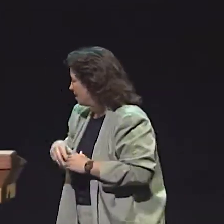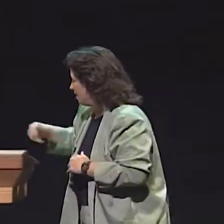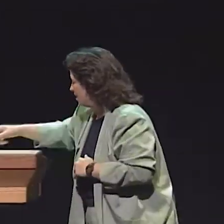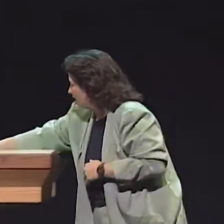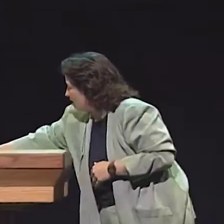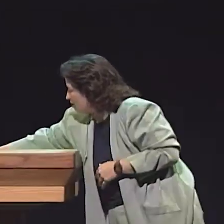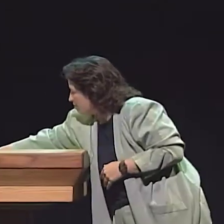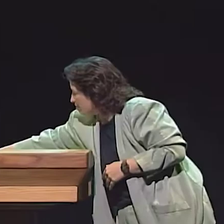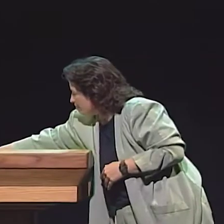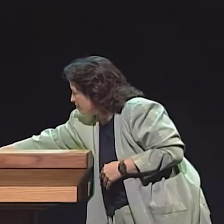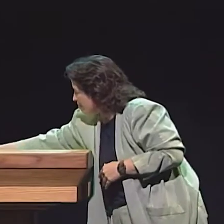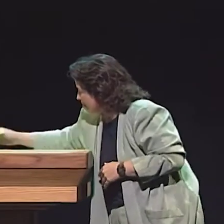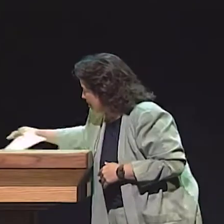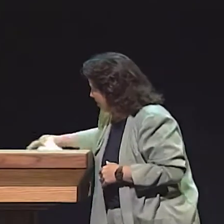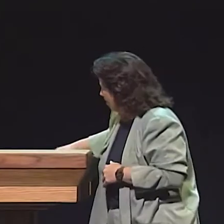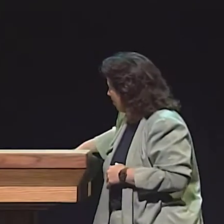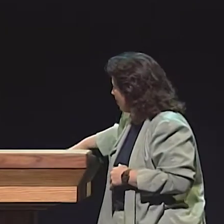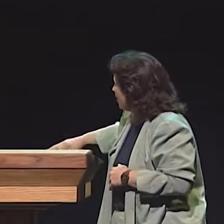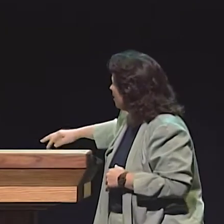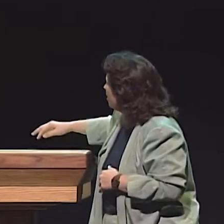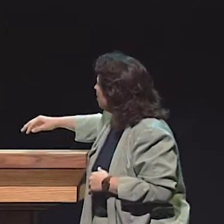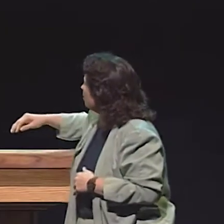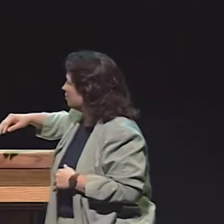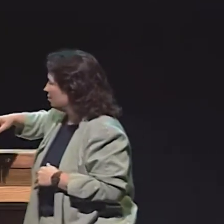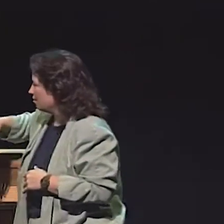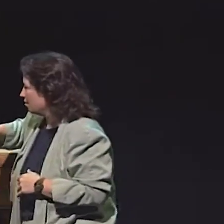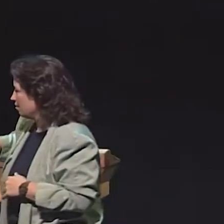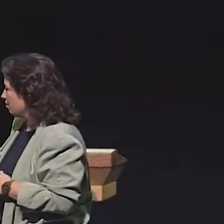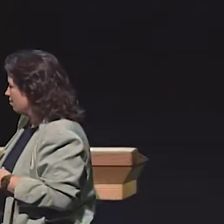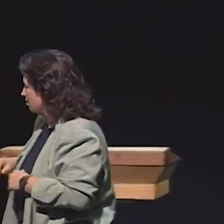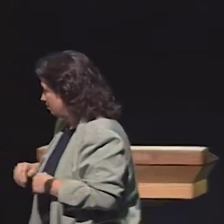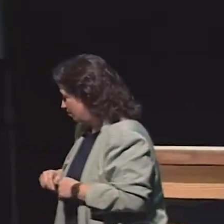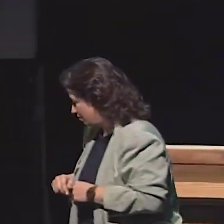THAN THE CHILDREN OF DEAF PARENTS. SAM?